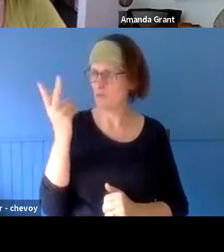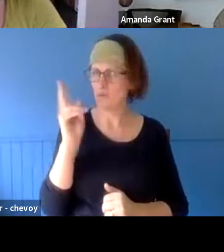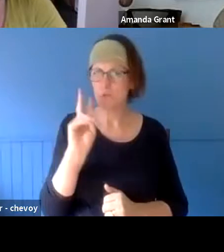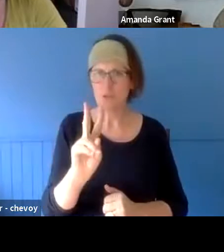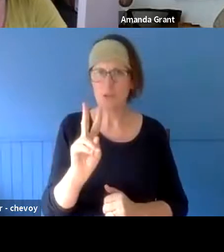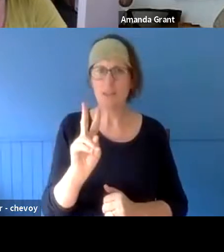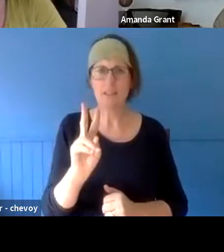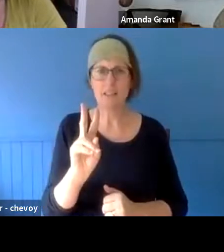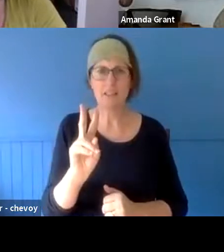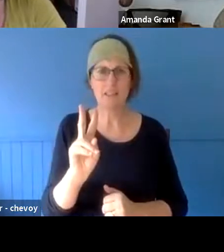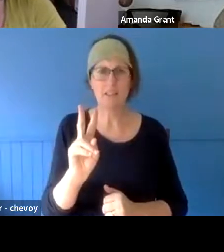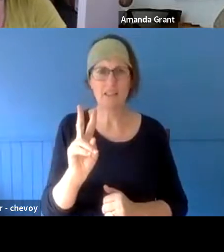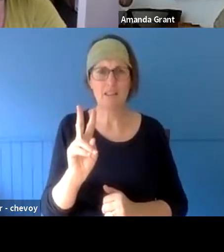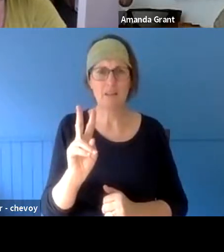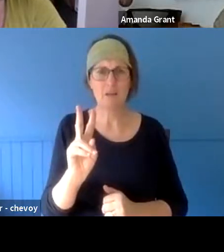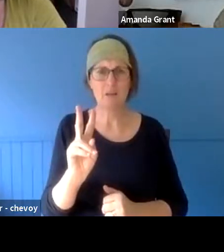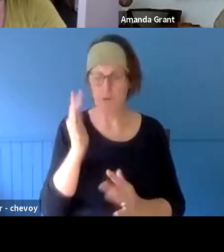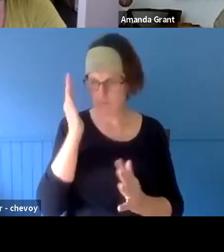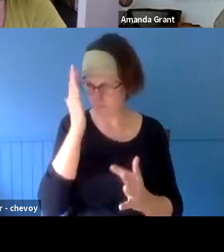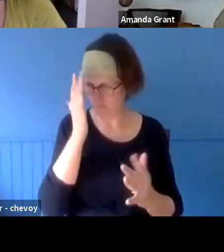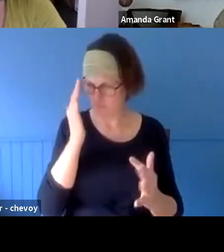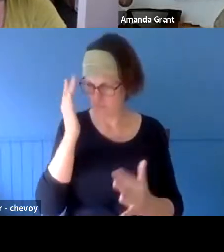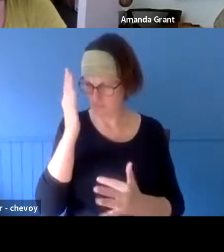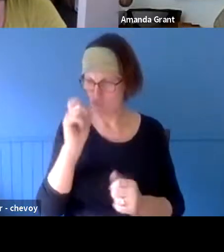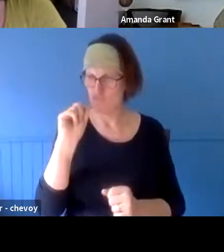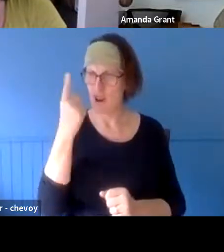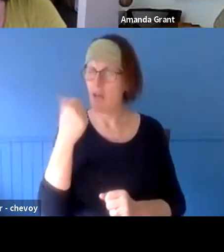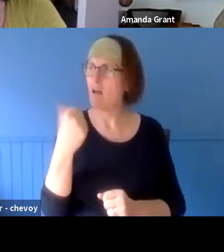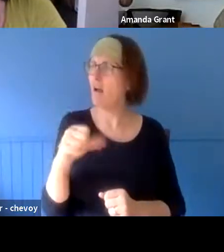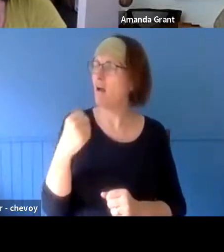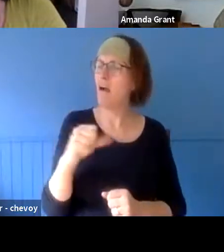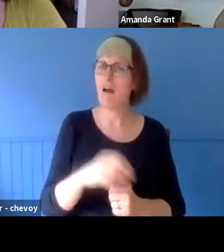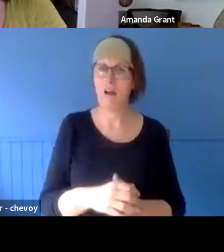before, really - after we'd been running the thing for a long time.